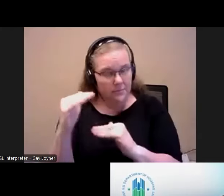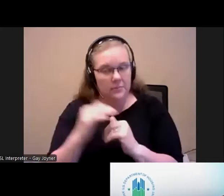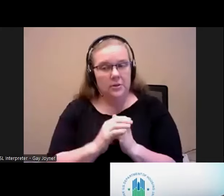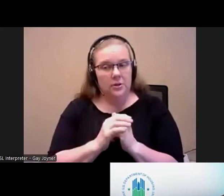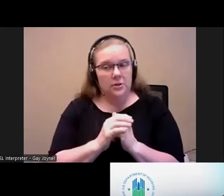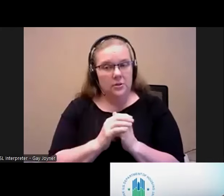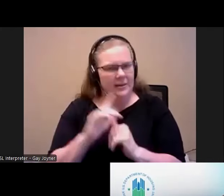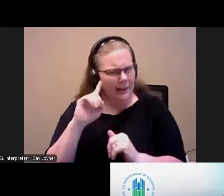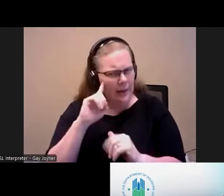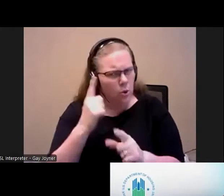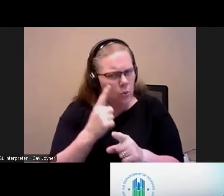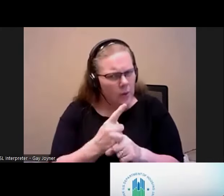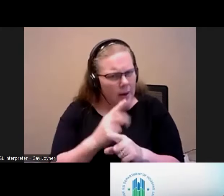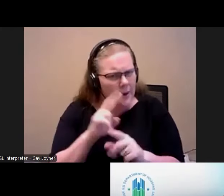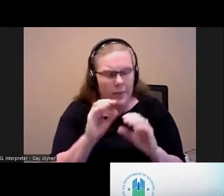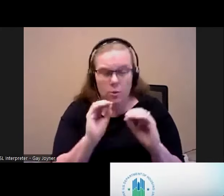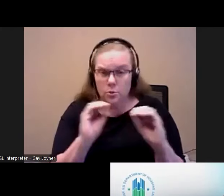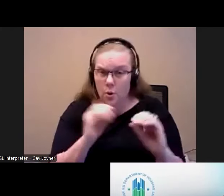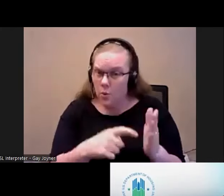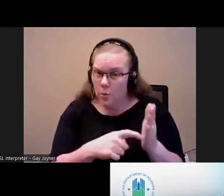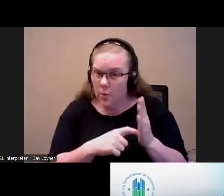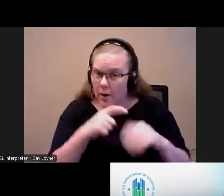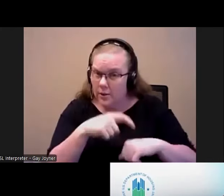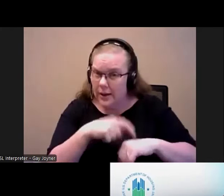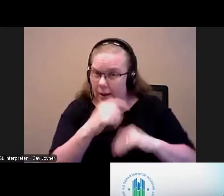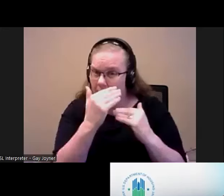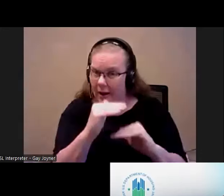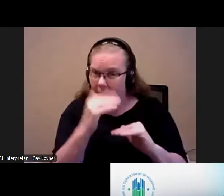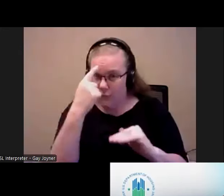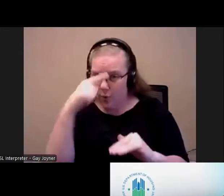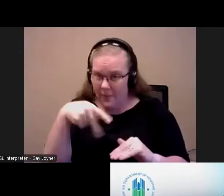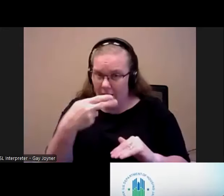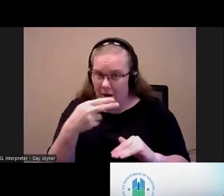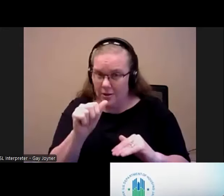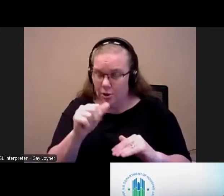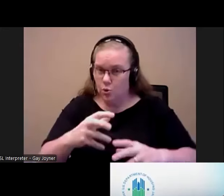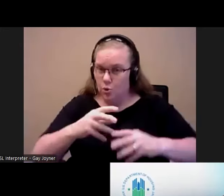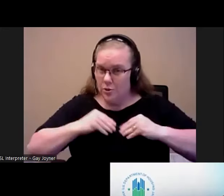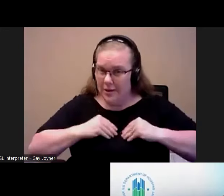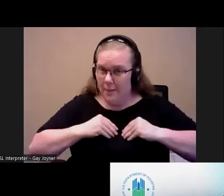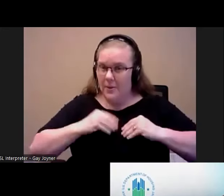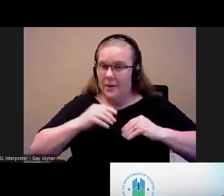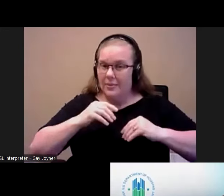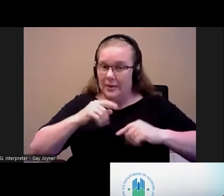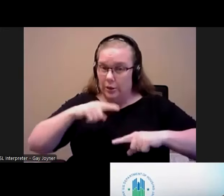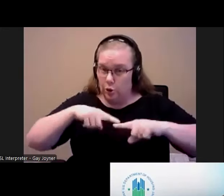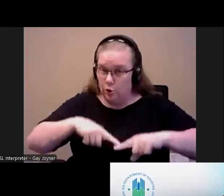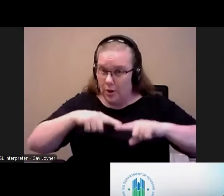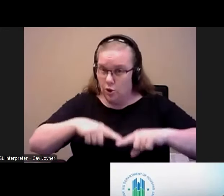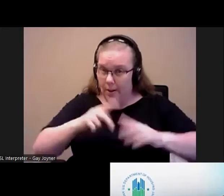correctly that there is no required timeline for PHEs to adopt any of the discretionary policies? Correct. They can choose